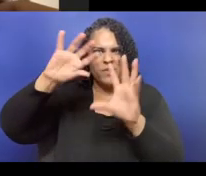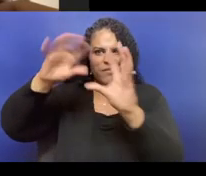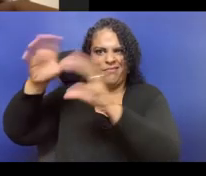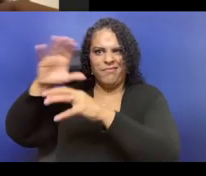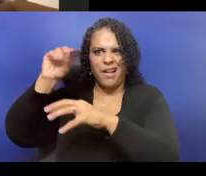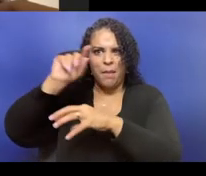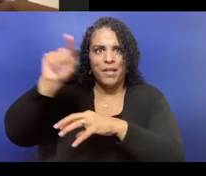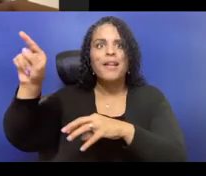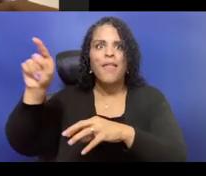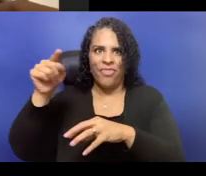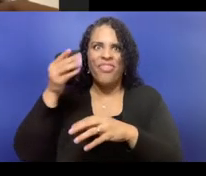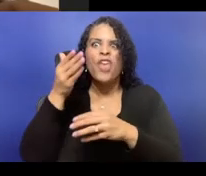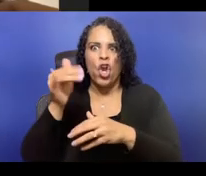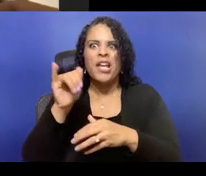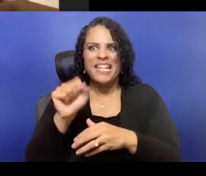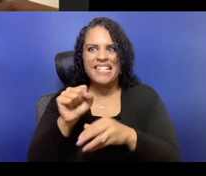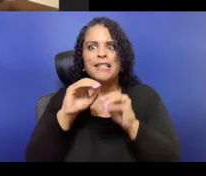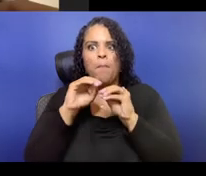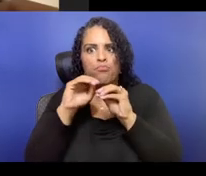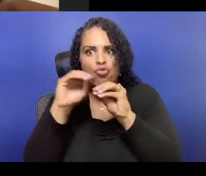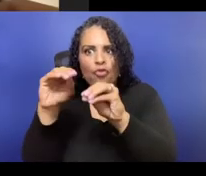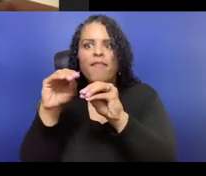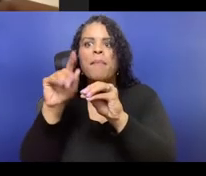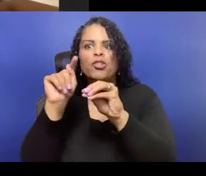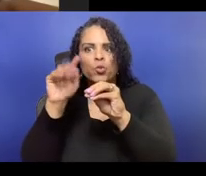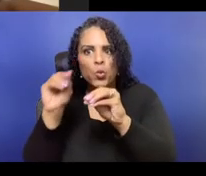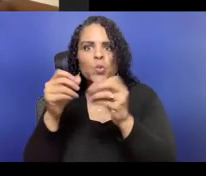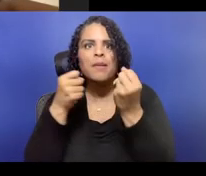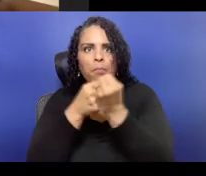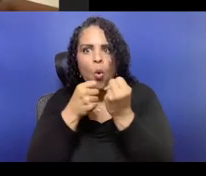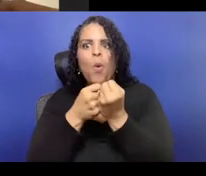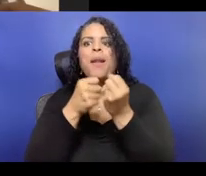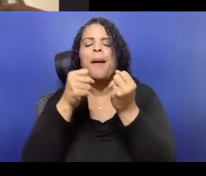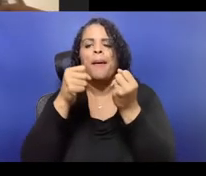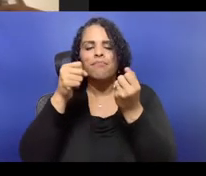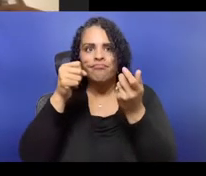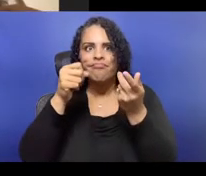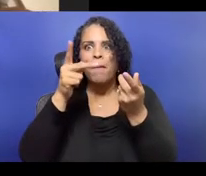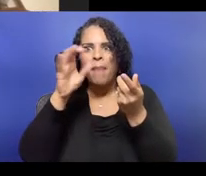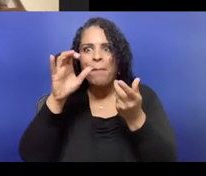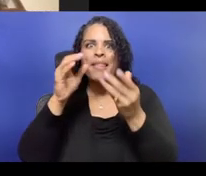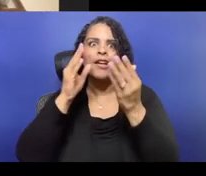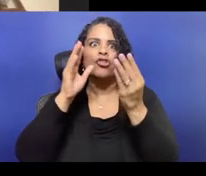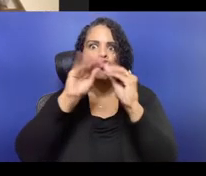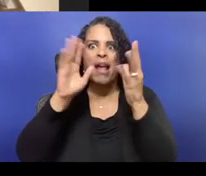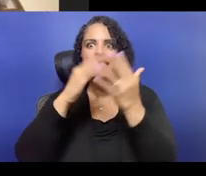that for whom $18 was kind of hard for them. And they also feel more welcome in the space